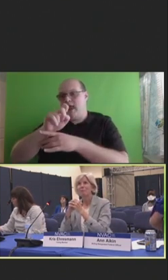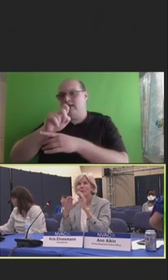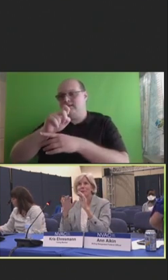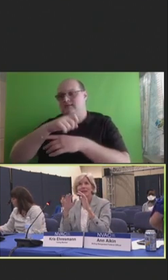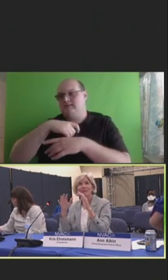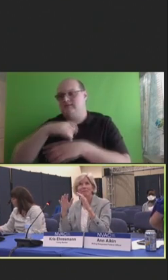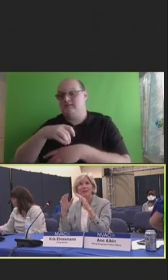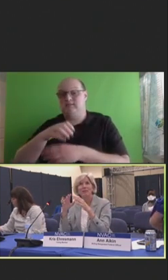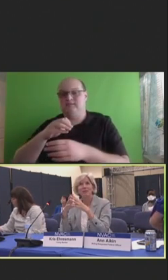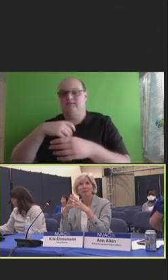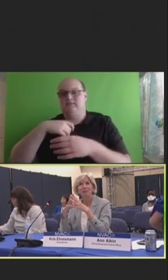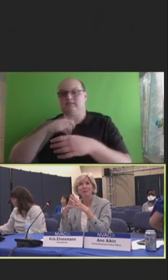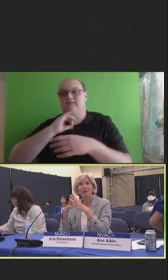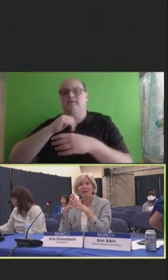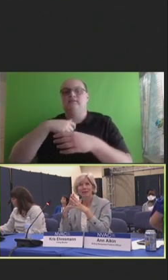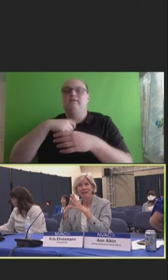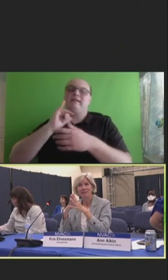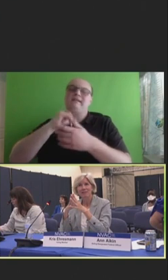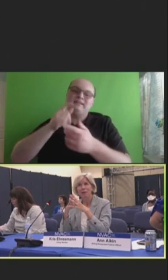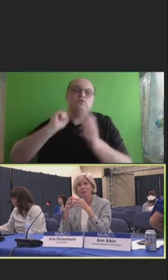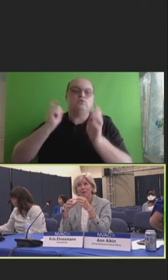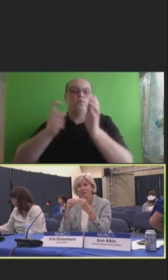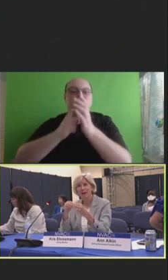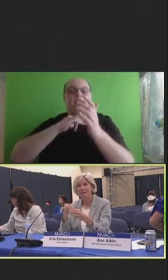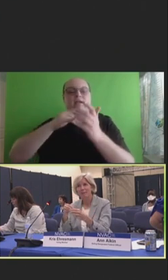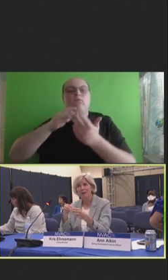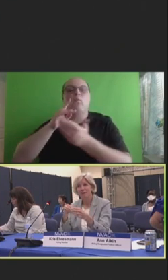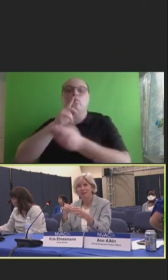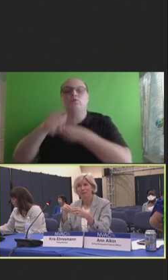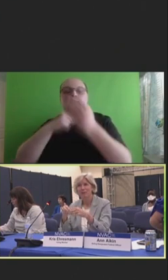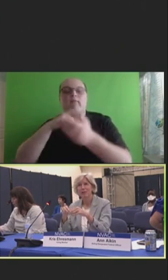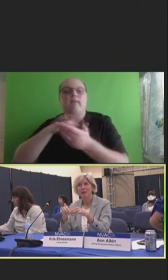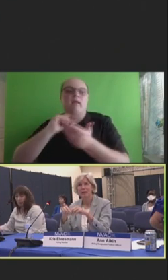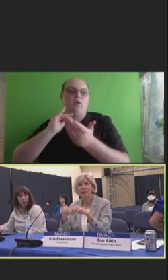But we need to make sure that we acknowledge that what we've talked about historically